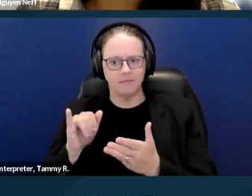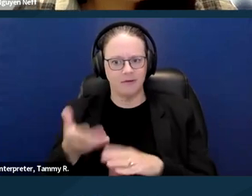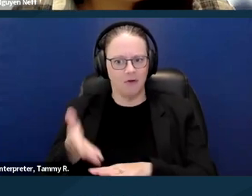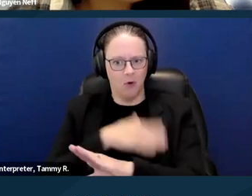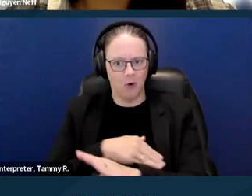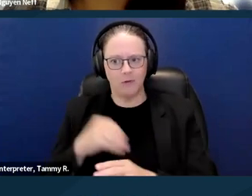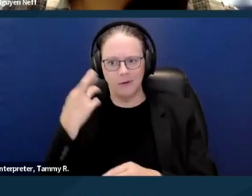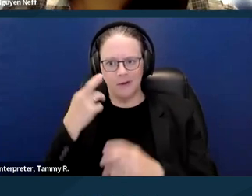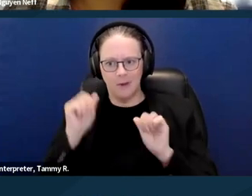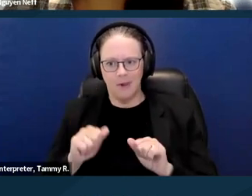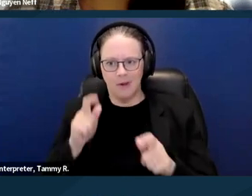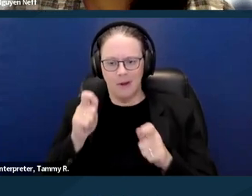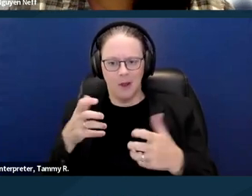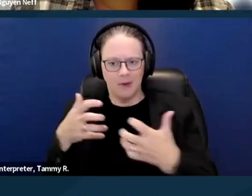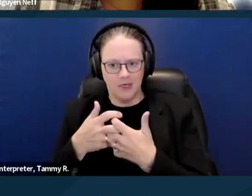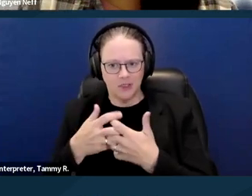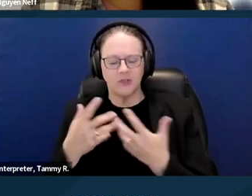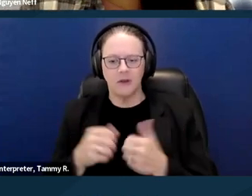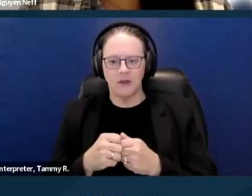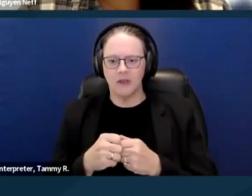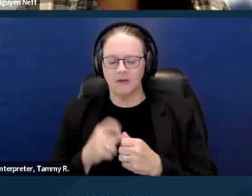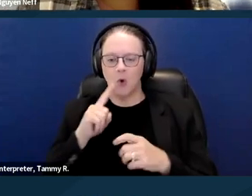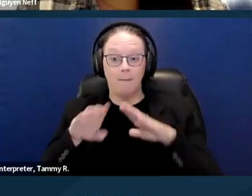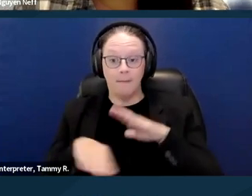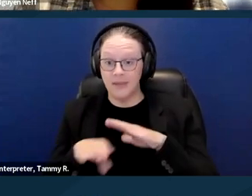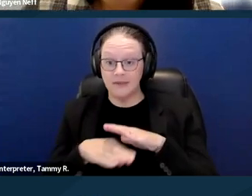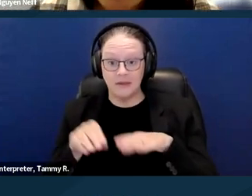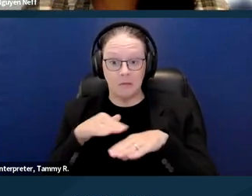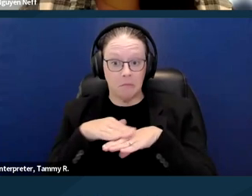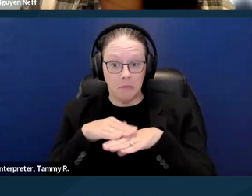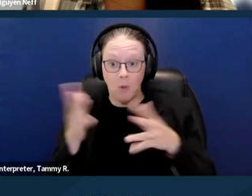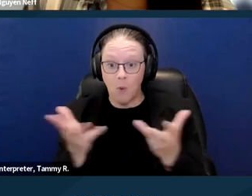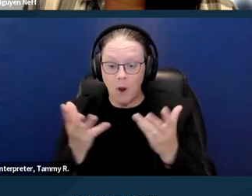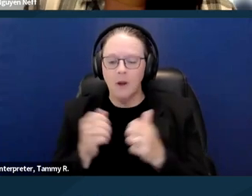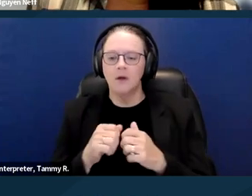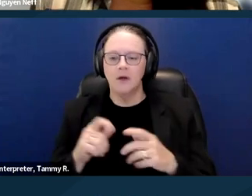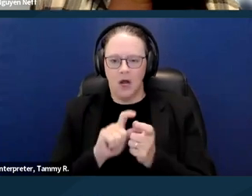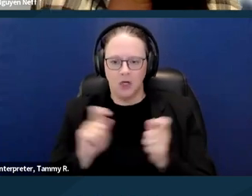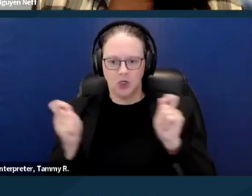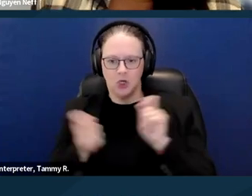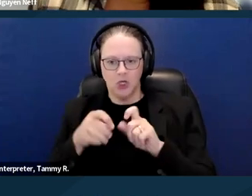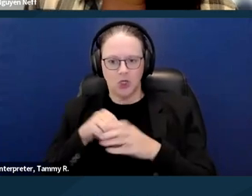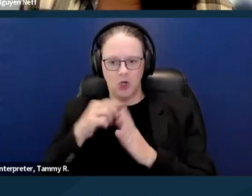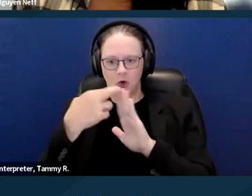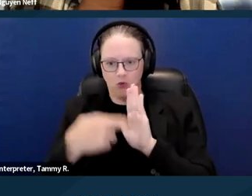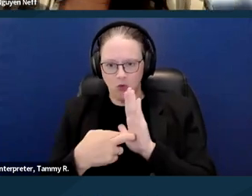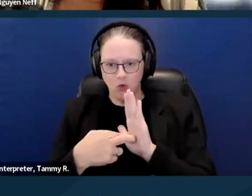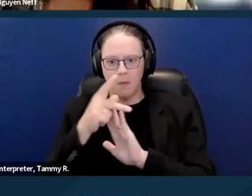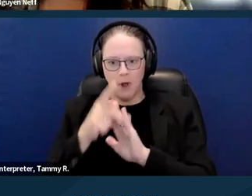So the very sort of basic bare bones of it is that it's just a change in some sort of rule policy or practice